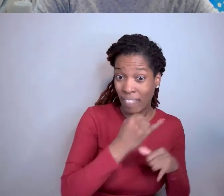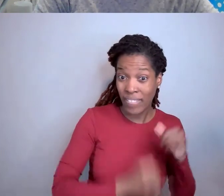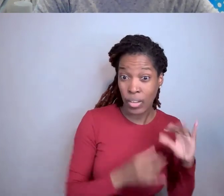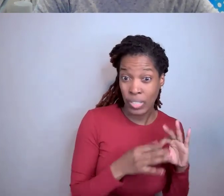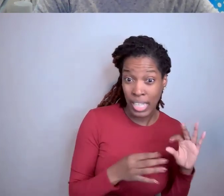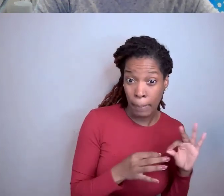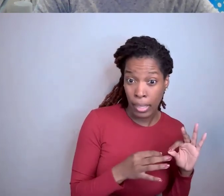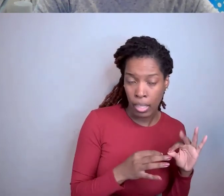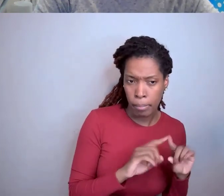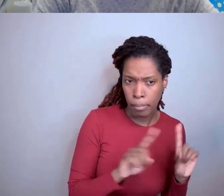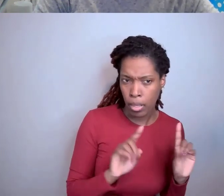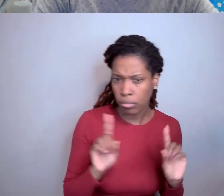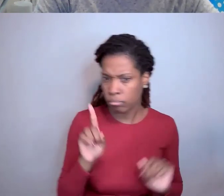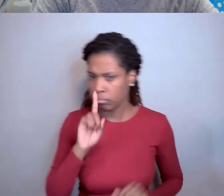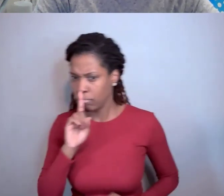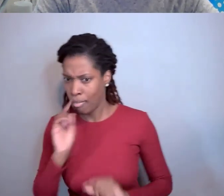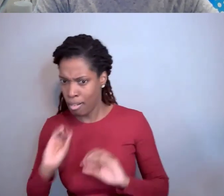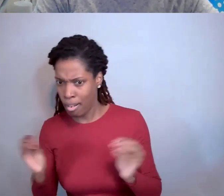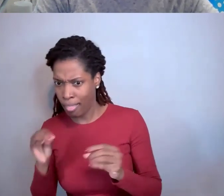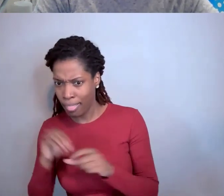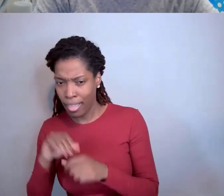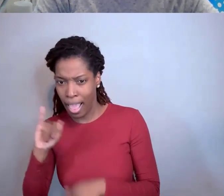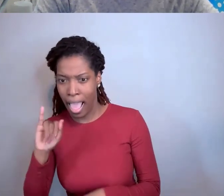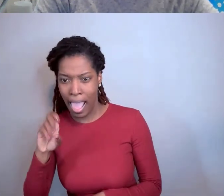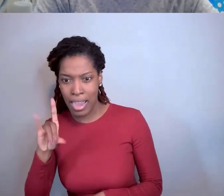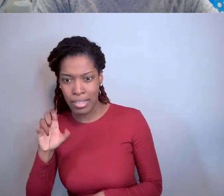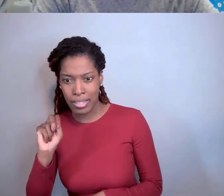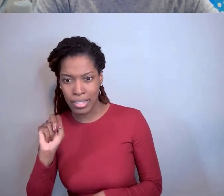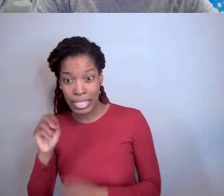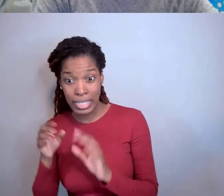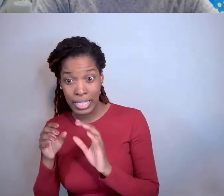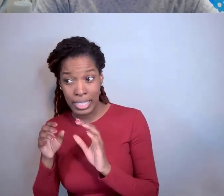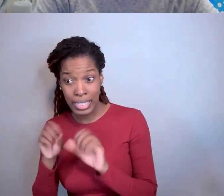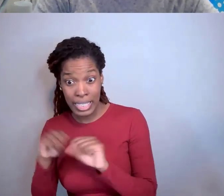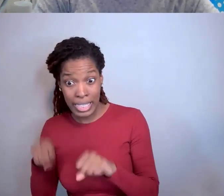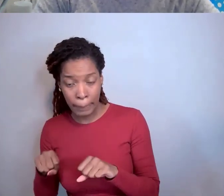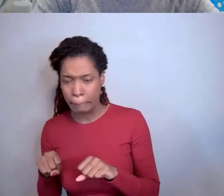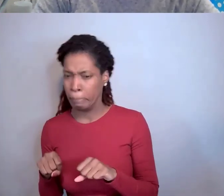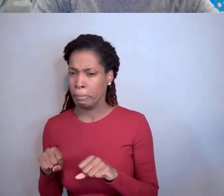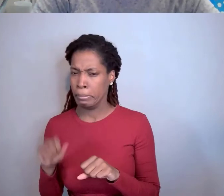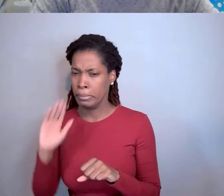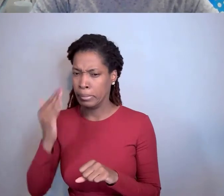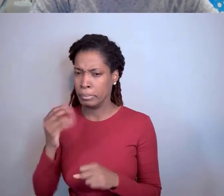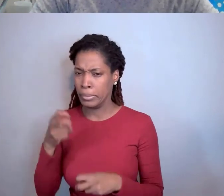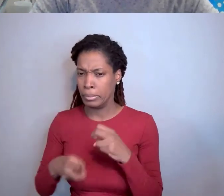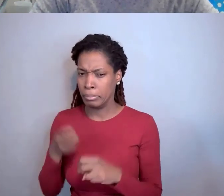then there's probably an issue there that we need to look into. Mary Fran Deutsch: Scott, what the questioner